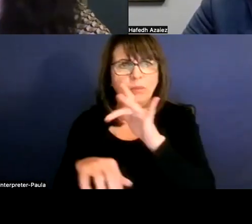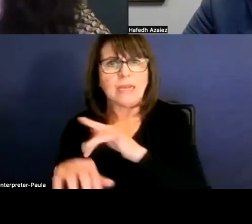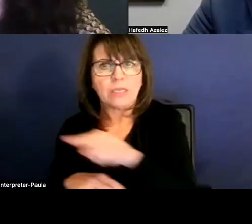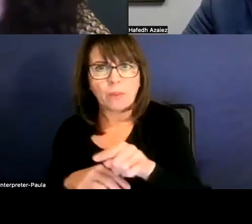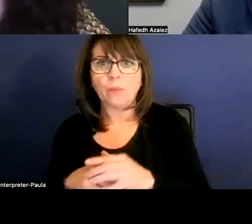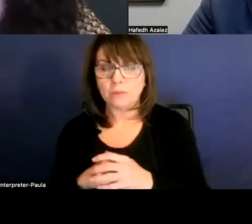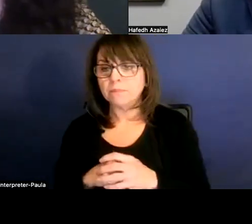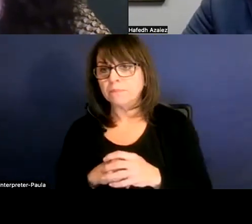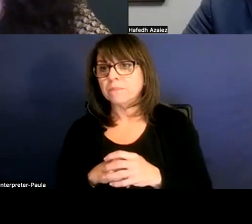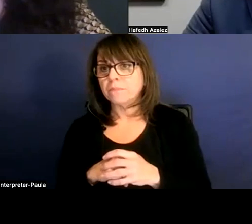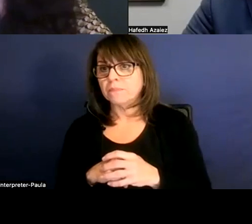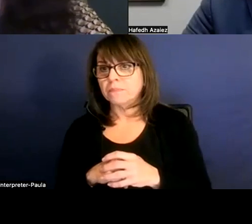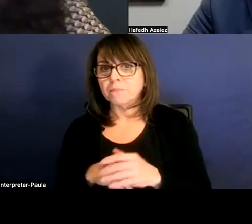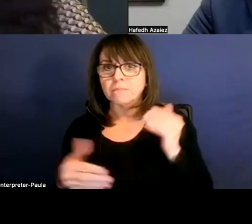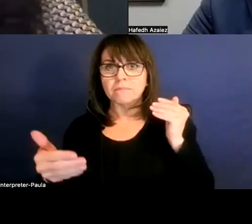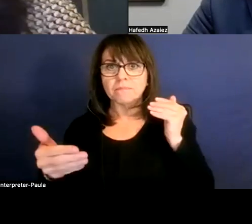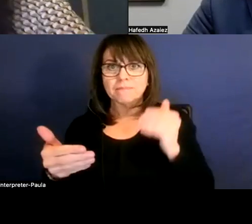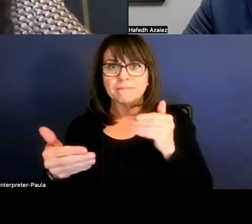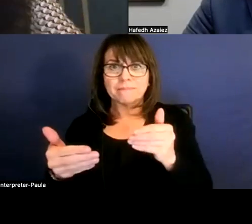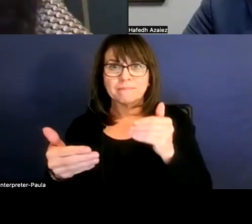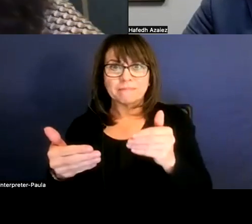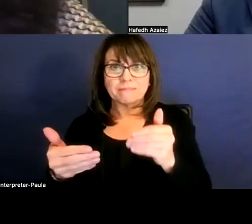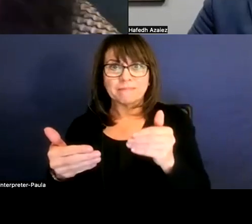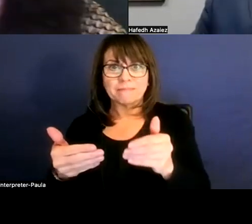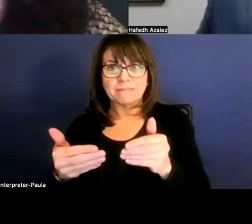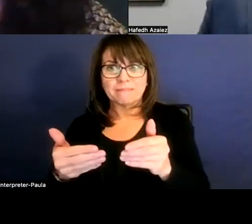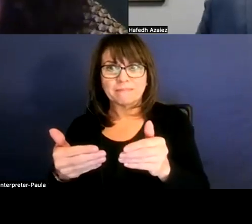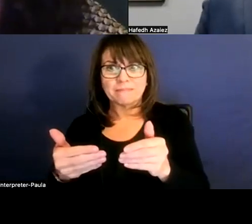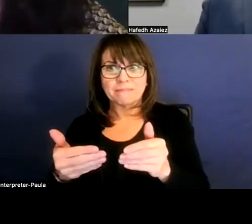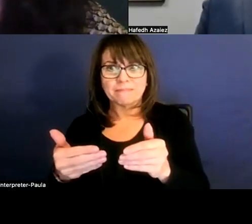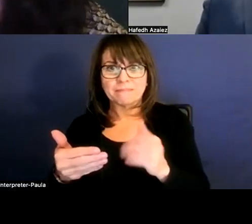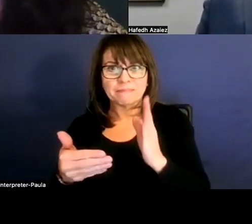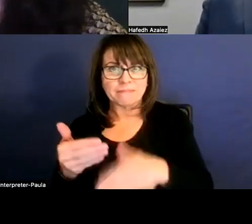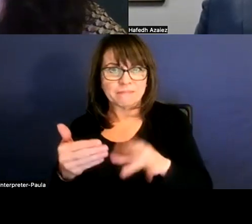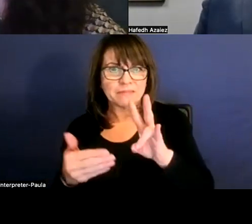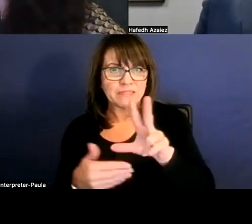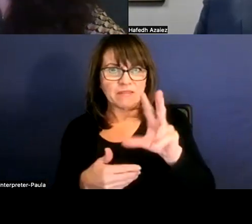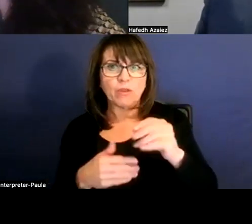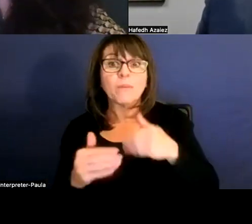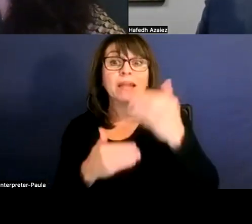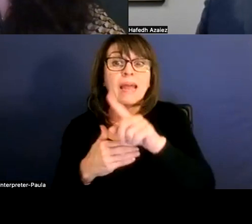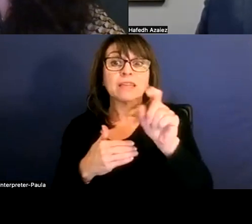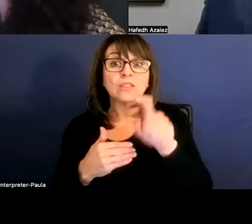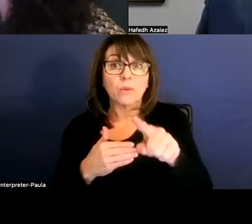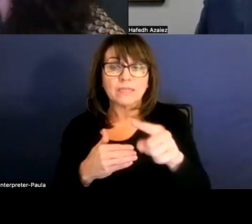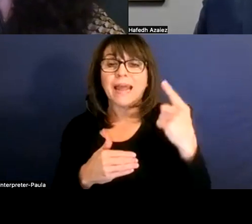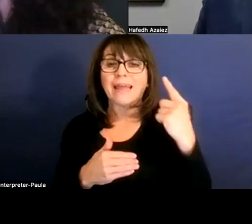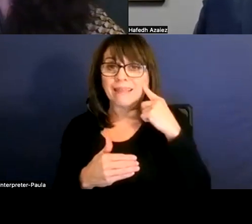And so I know we're getting closer to7:30, but the next question, and I think the next series of questions really go back